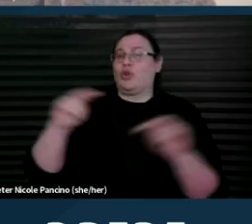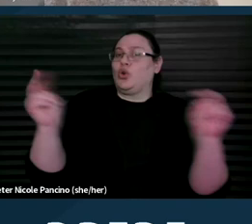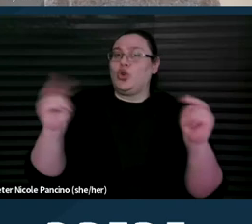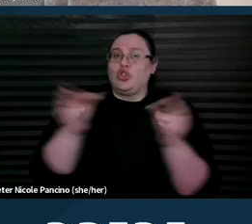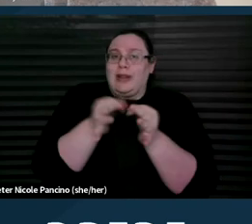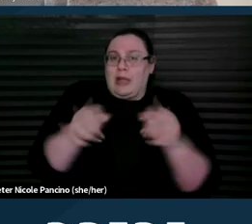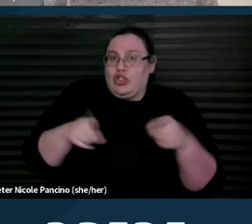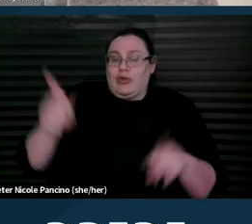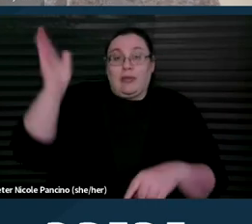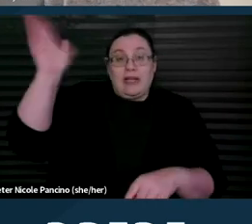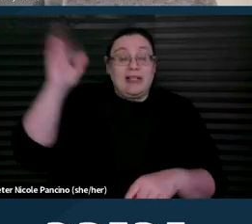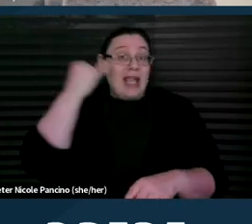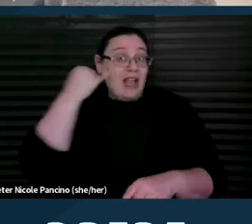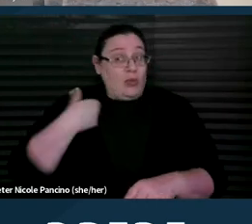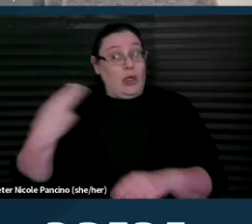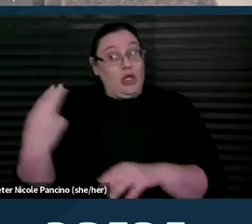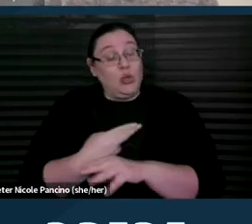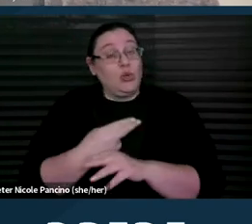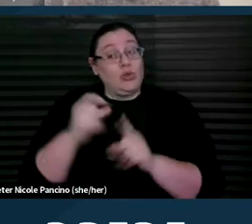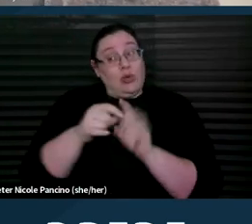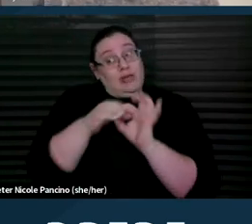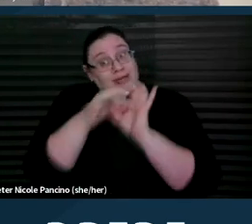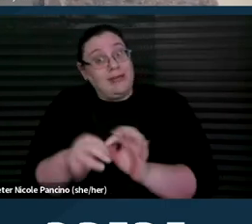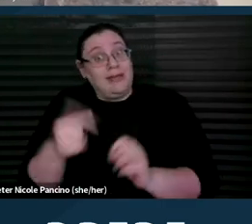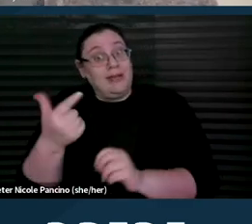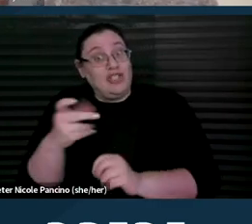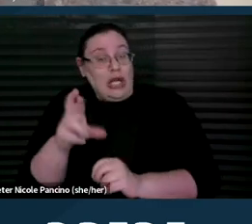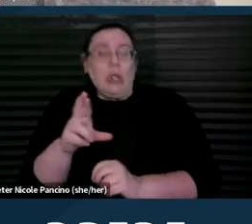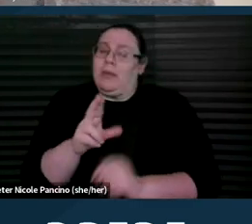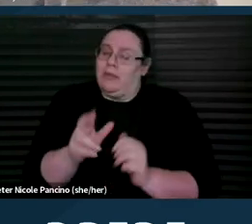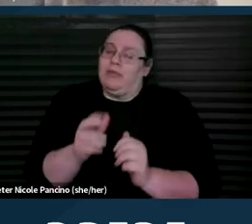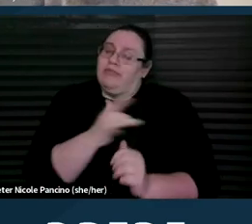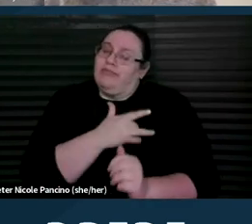and if we did use gendered language, it's usually because we were referencing some type of study